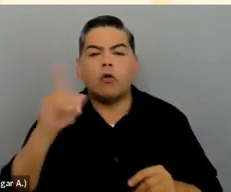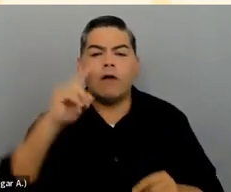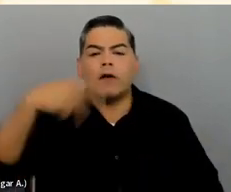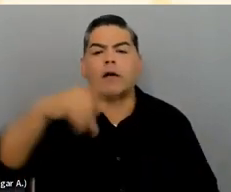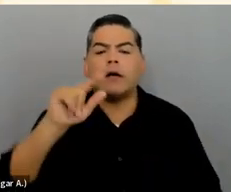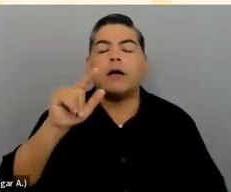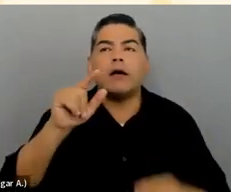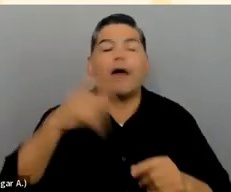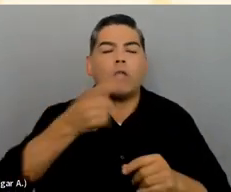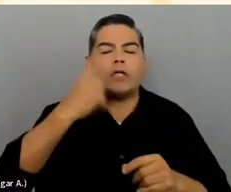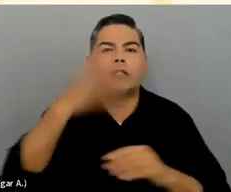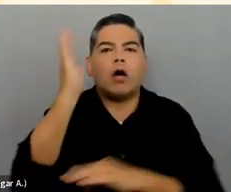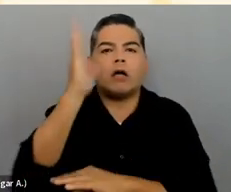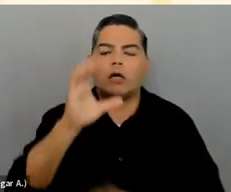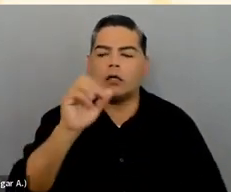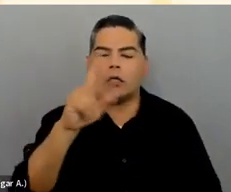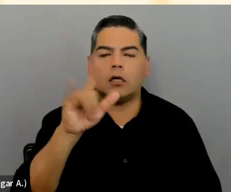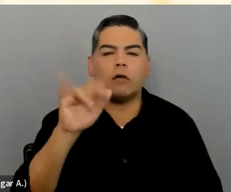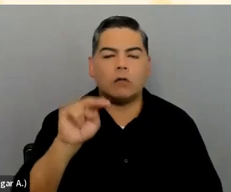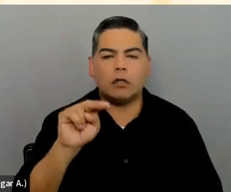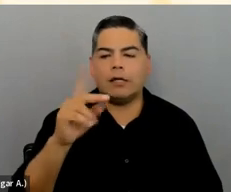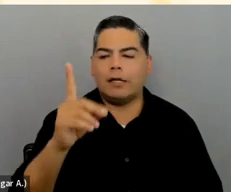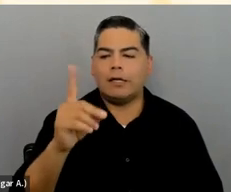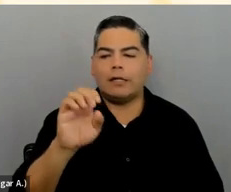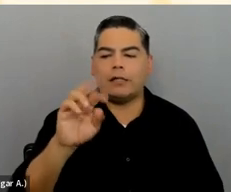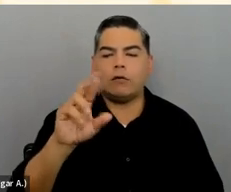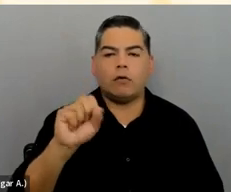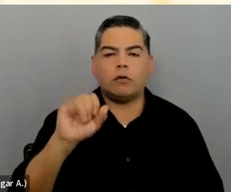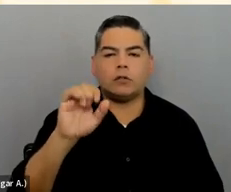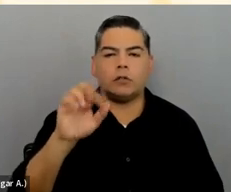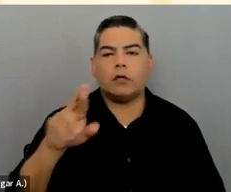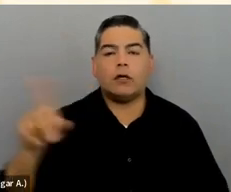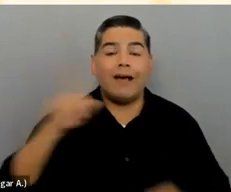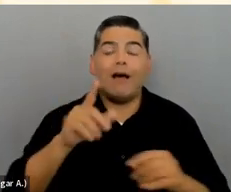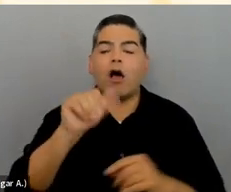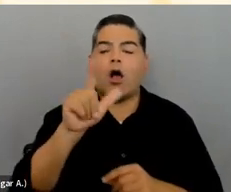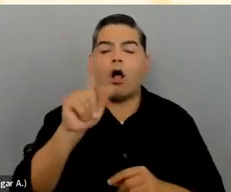by Caroline Desrosiers: Alt Text in the Age of Automation: How's it Actually Going?